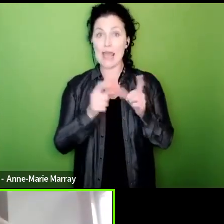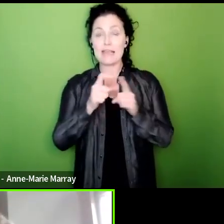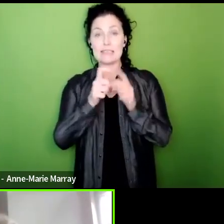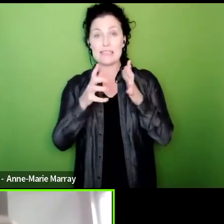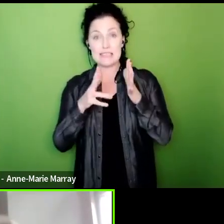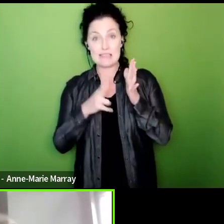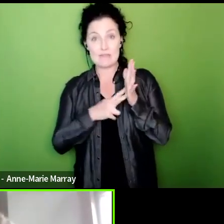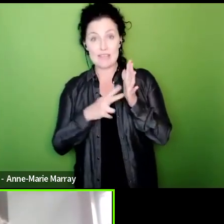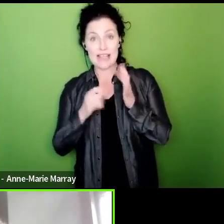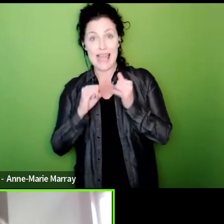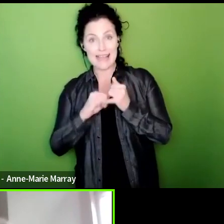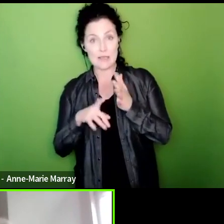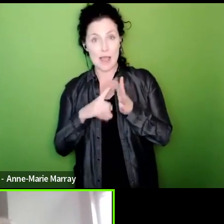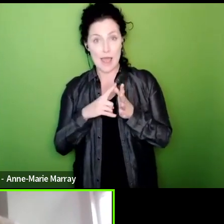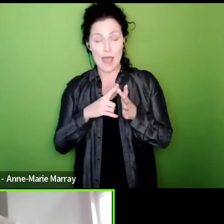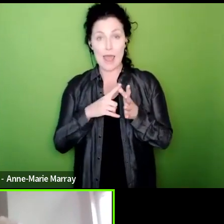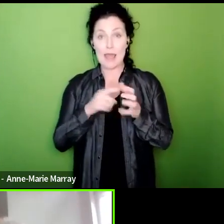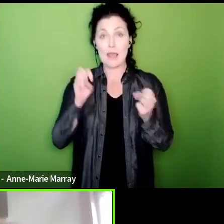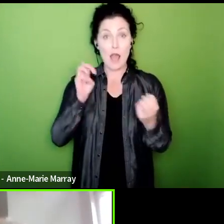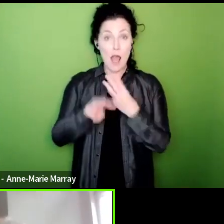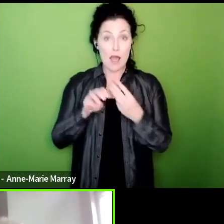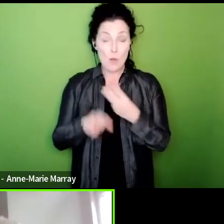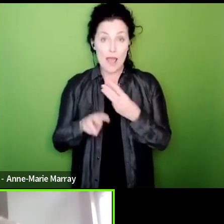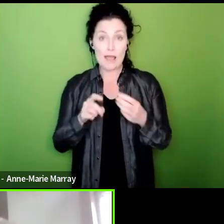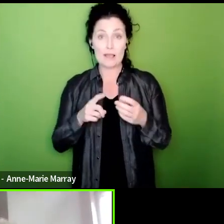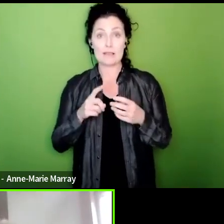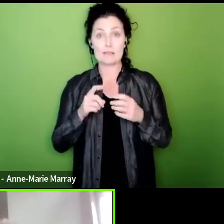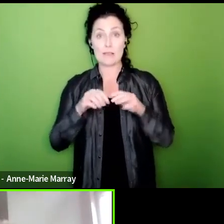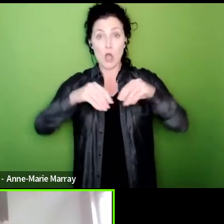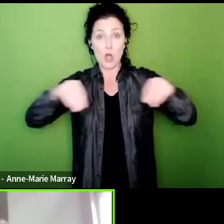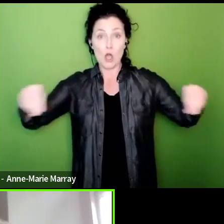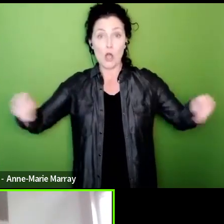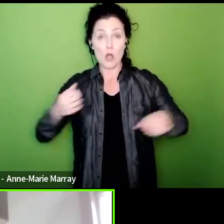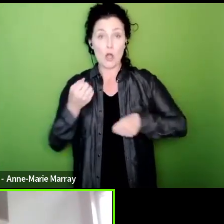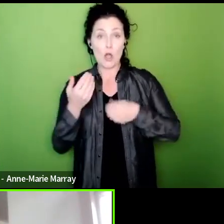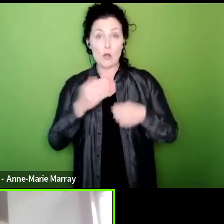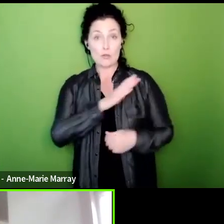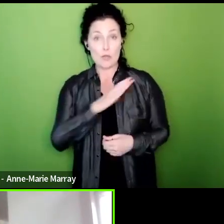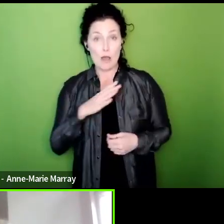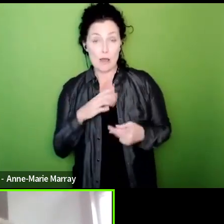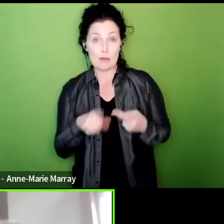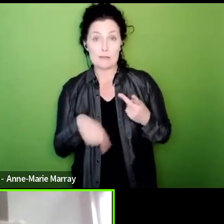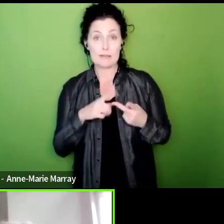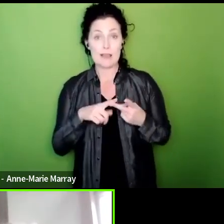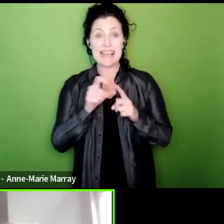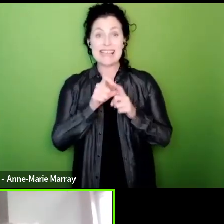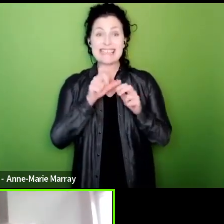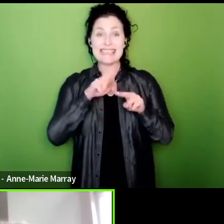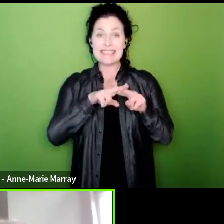Highways and the Coast Guards smash the ballot in Defra, in BEIS, Department for Levelling Up,